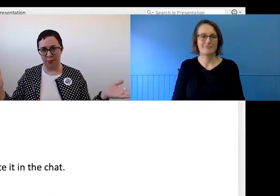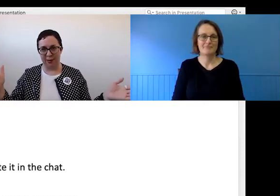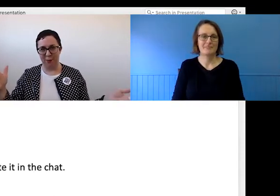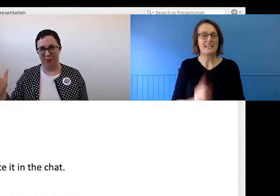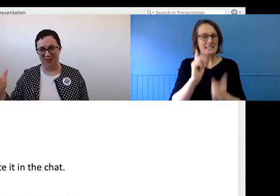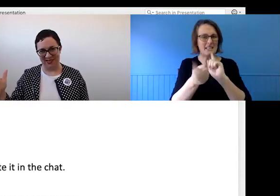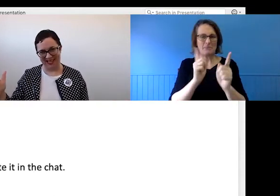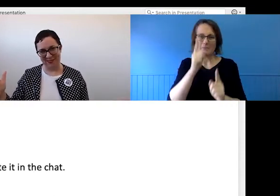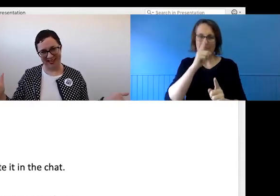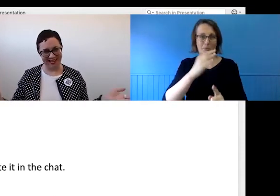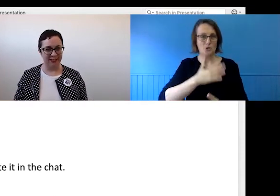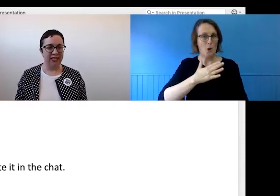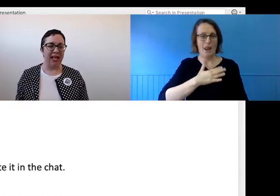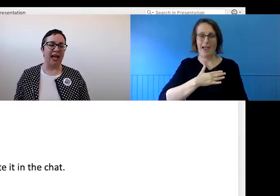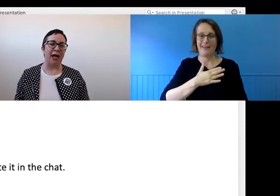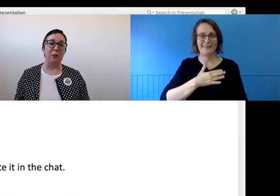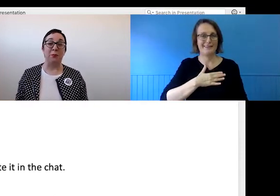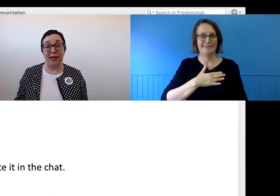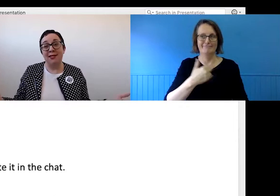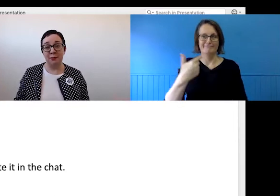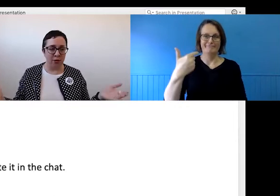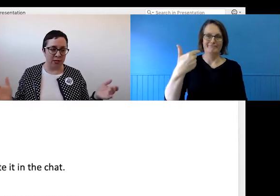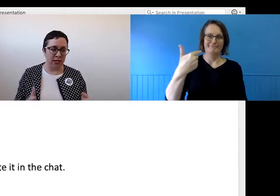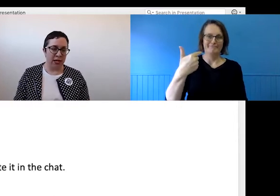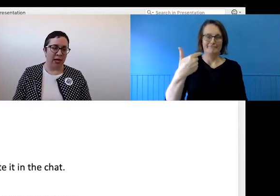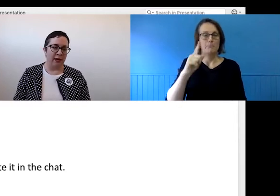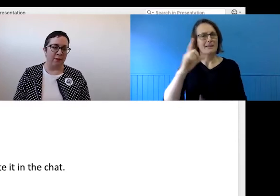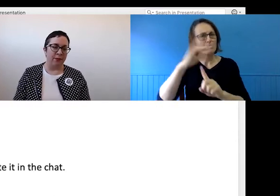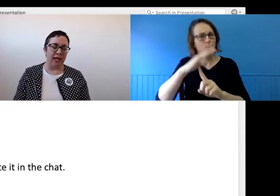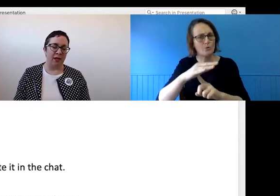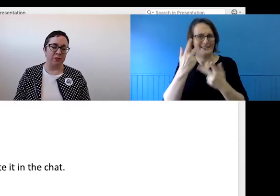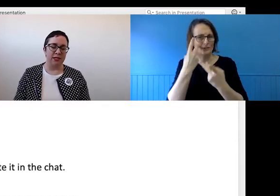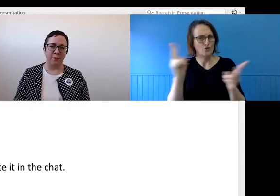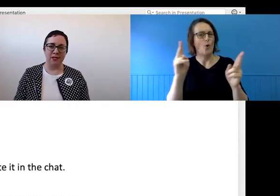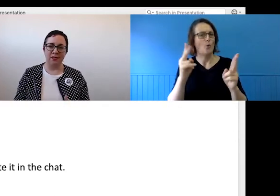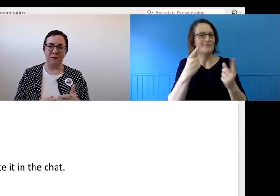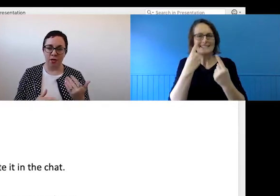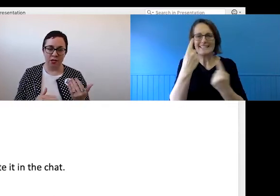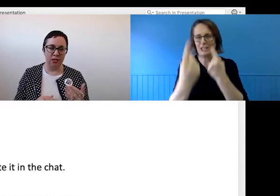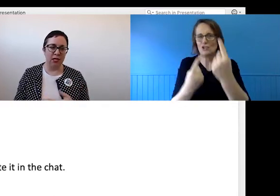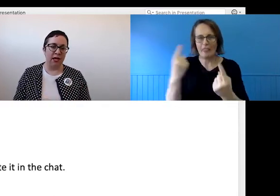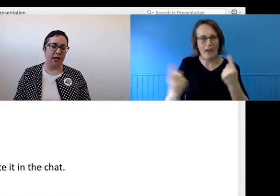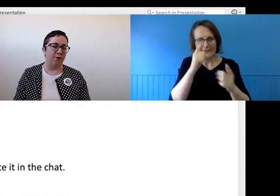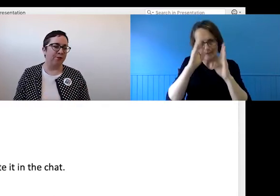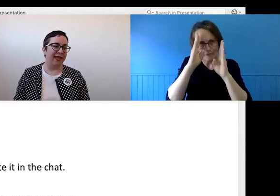we all know this by now - but it's important. It helps keeps us focused.